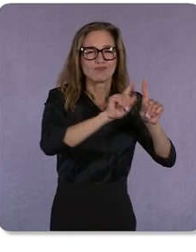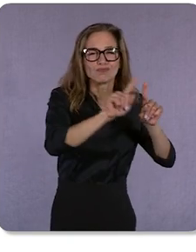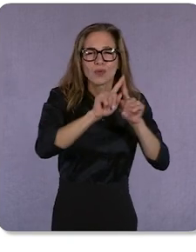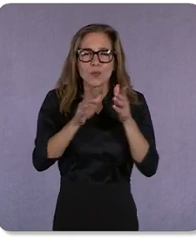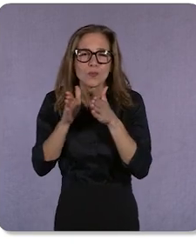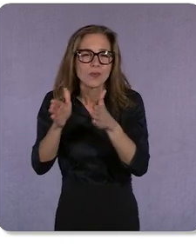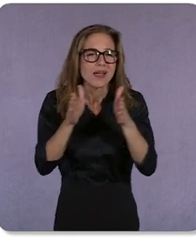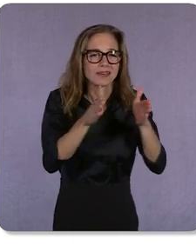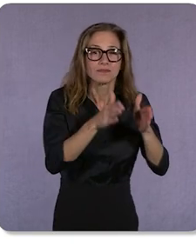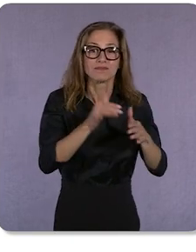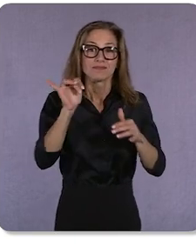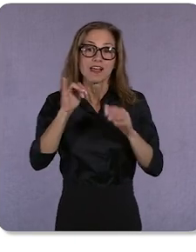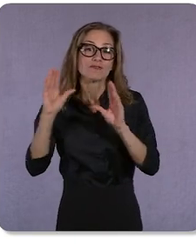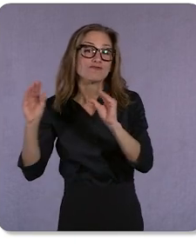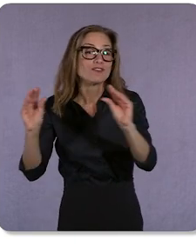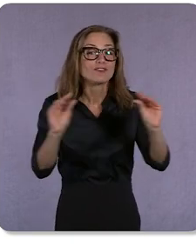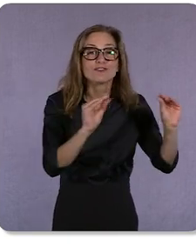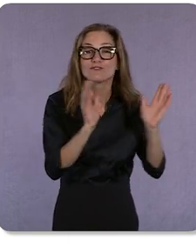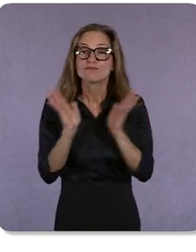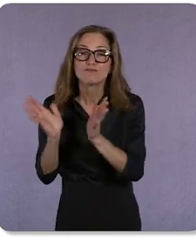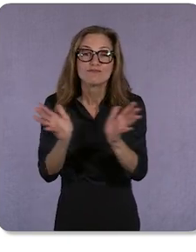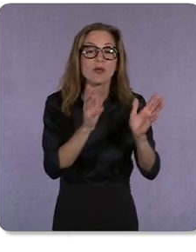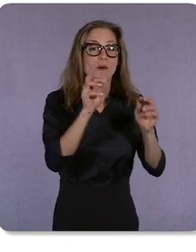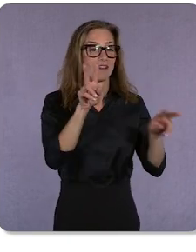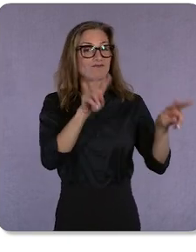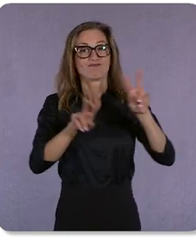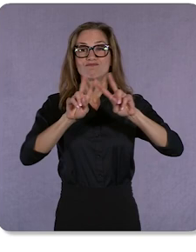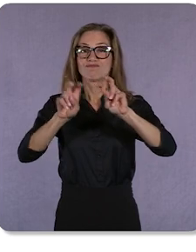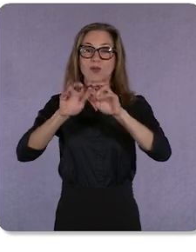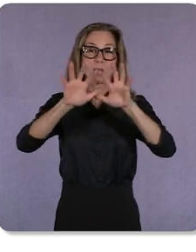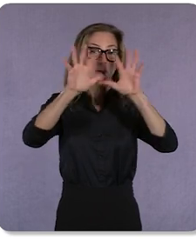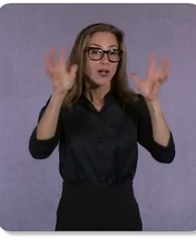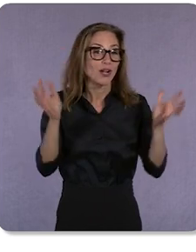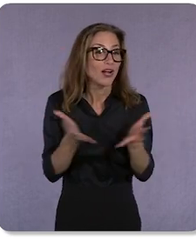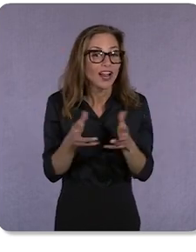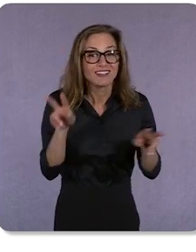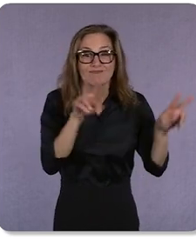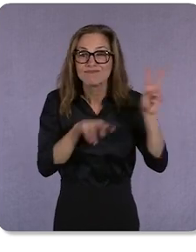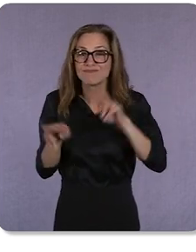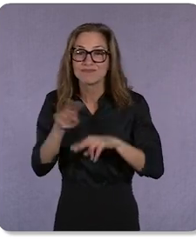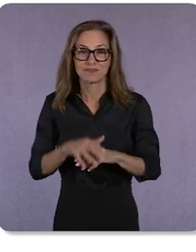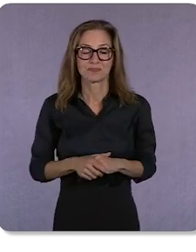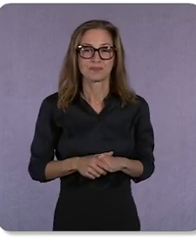others or observing the world around them. And while it’s a huge challenge for computers